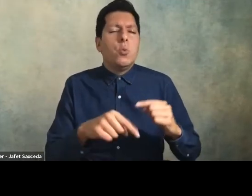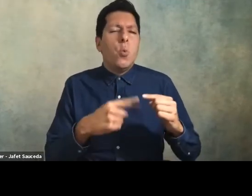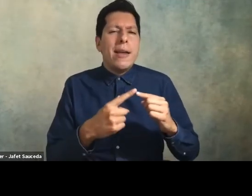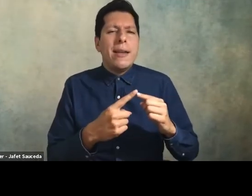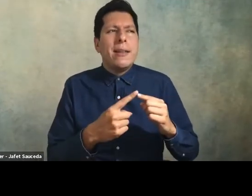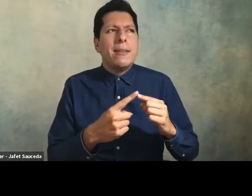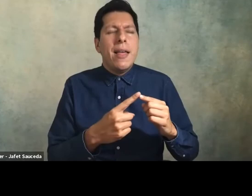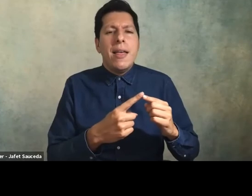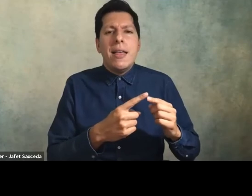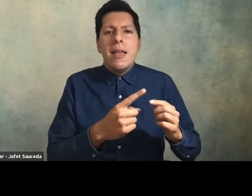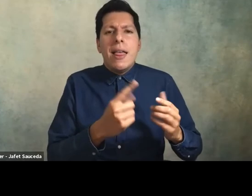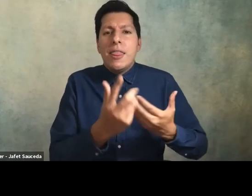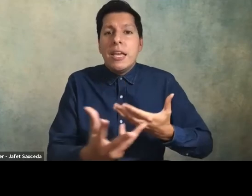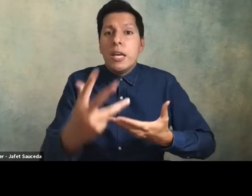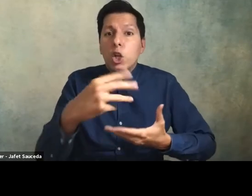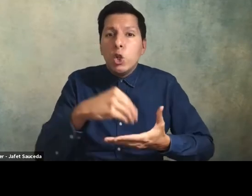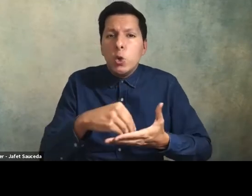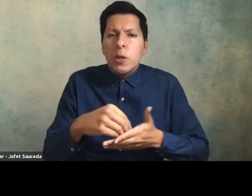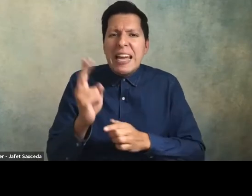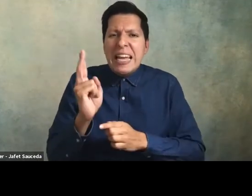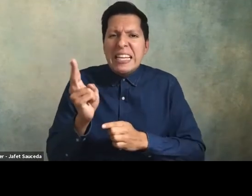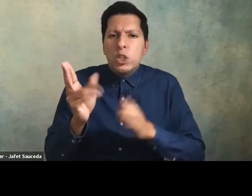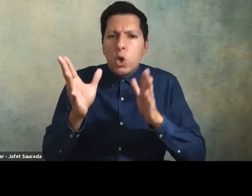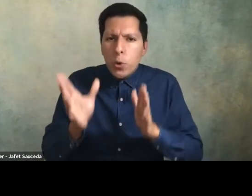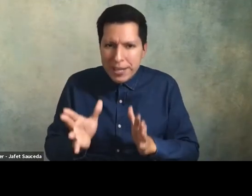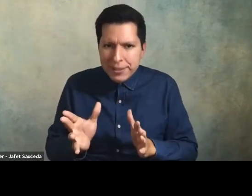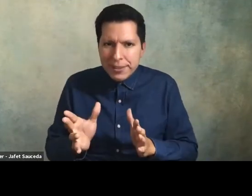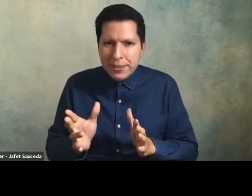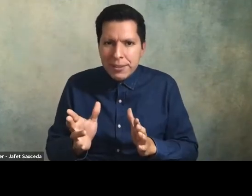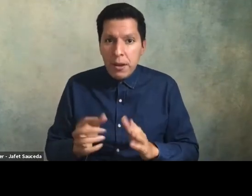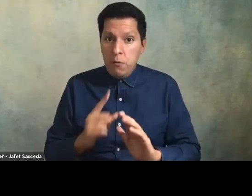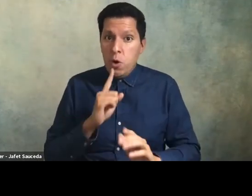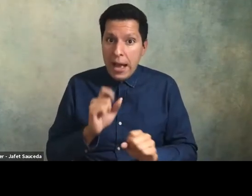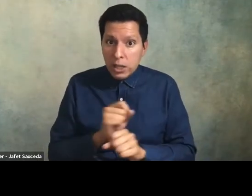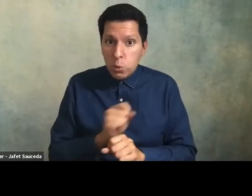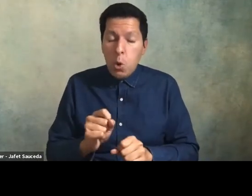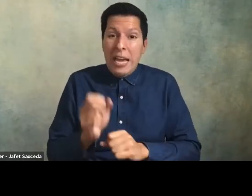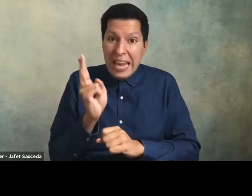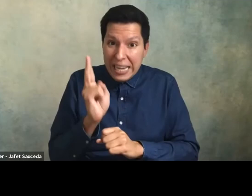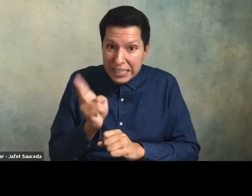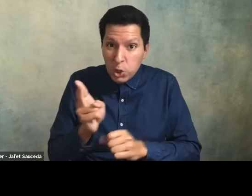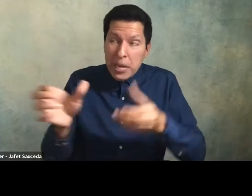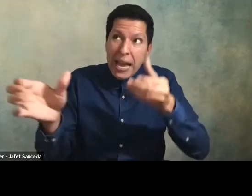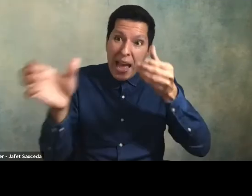include historians like the actual like history experts who are on the history faculty